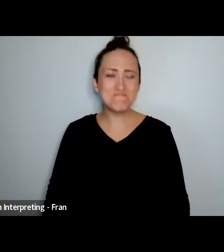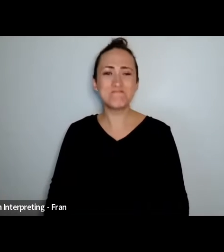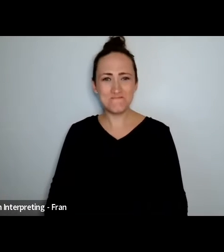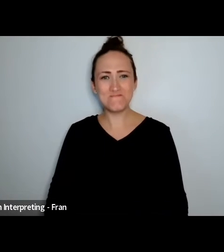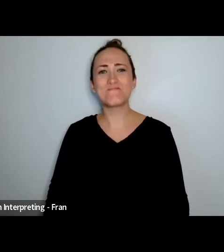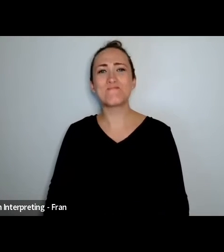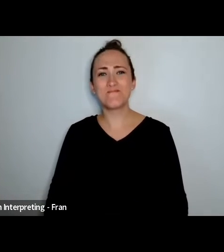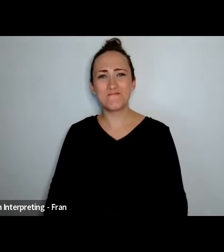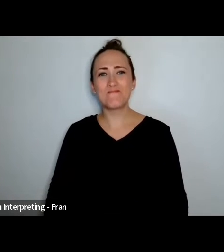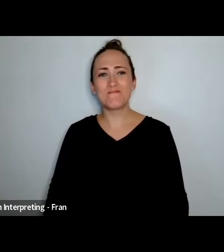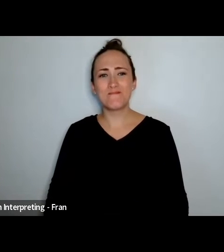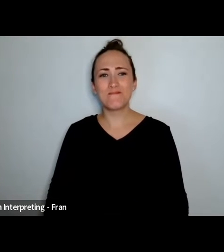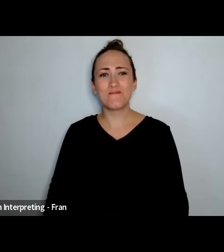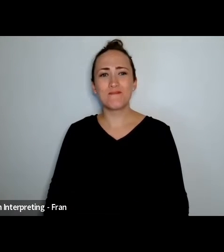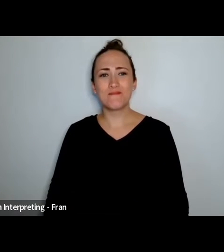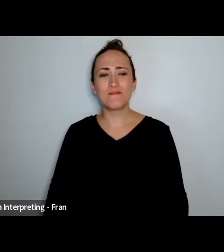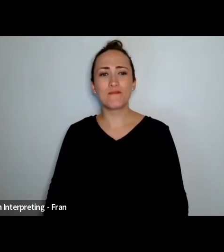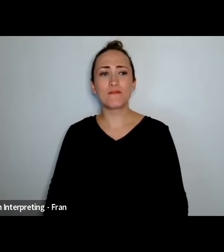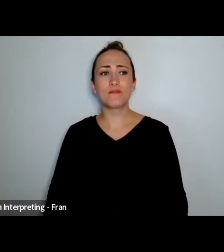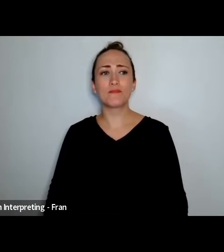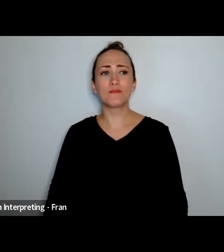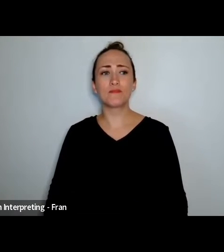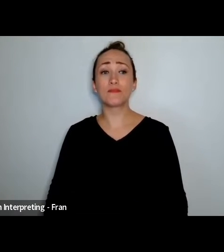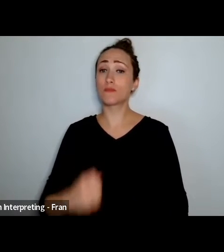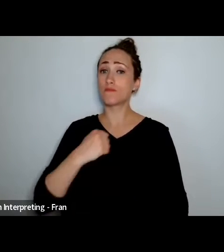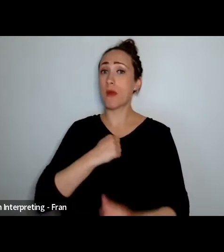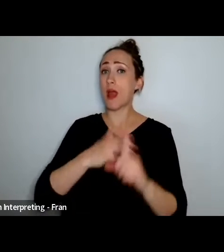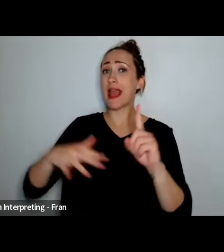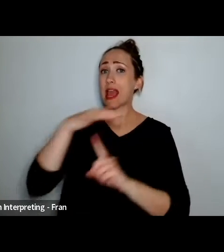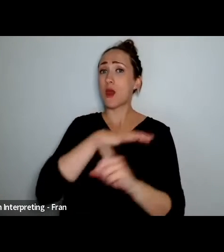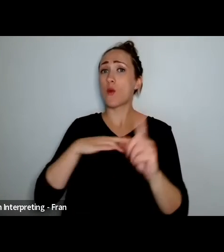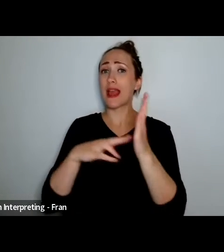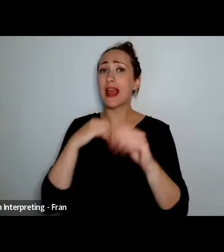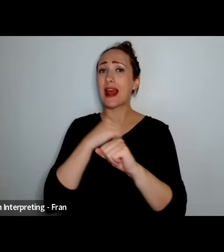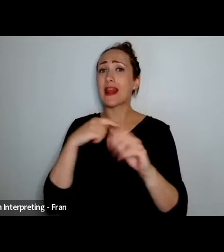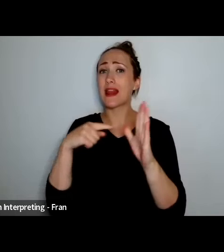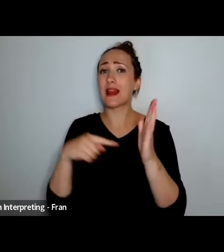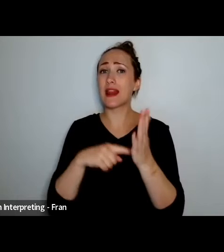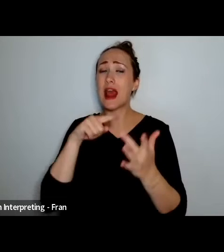Ko Tainui te waka, te Ngāti Maniapoto te iwi, ko Ngāti Roora te hapū. I descend from the Tainui waka.